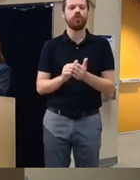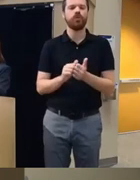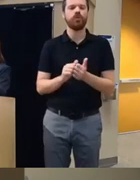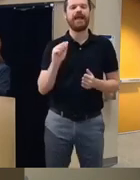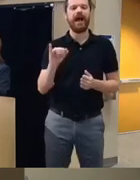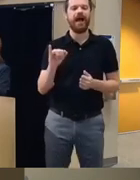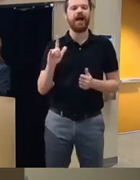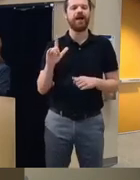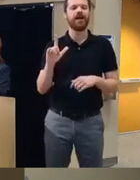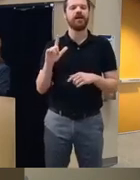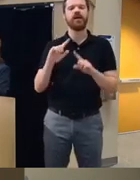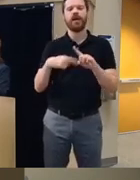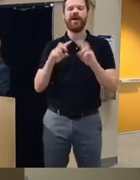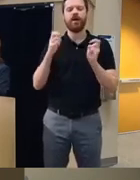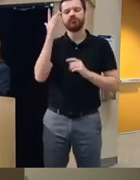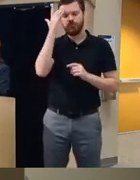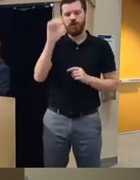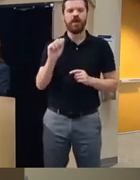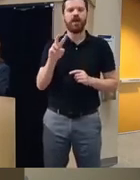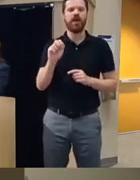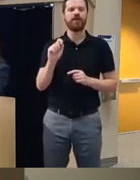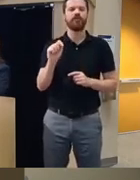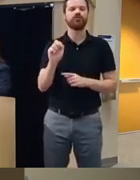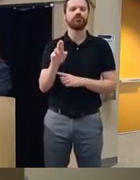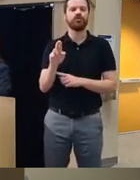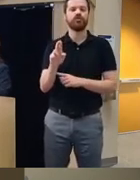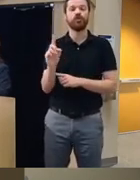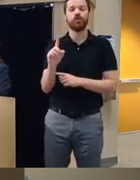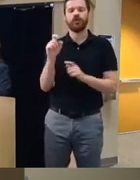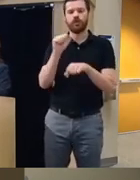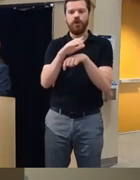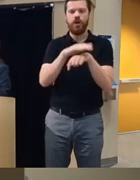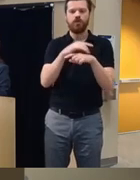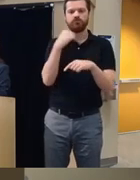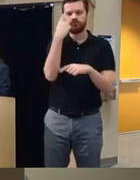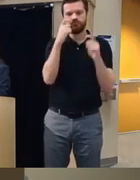about smart Avatar that can be very you can work on the facial expressions to make it very very